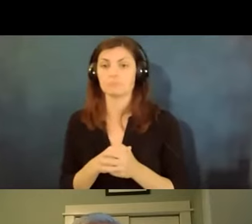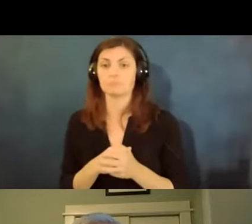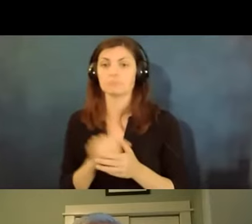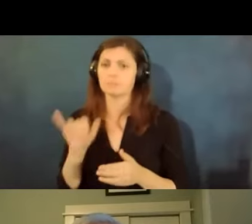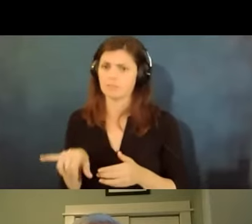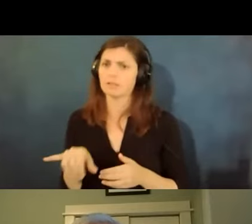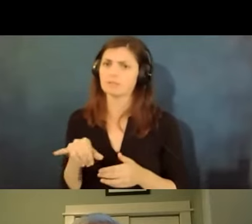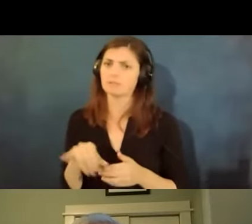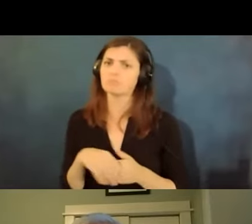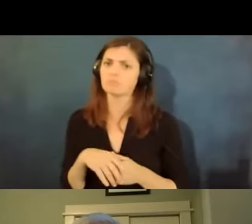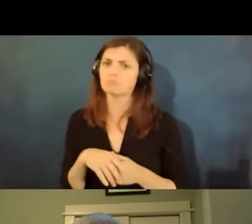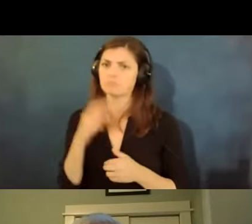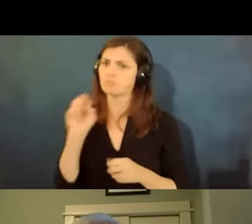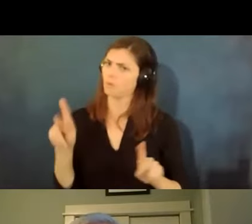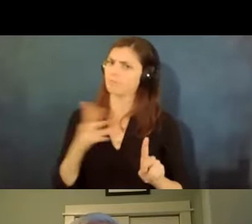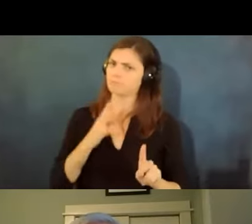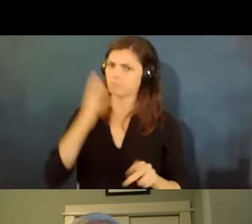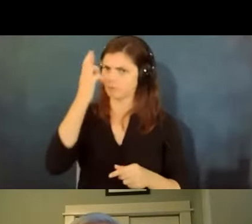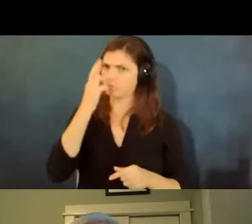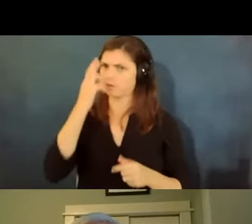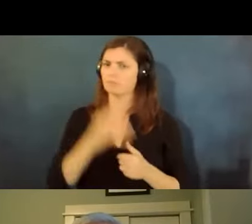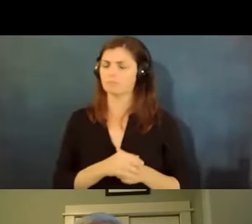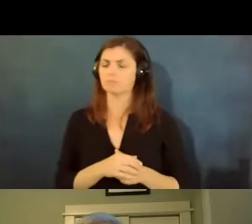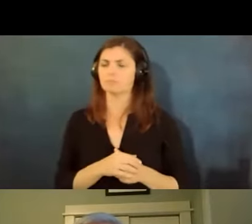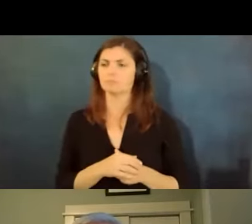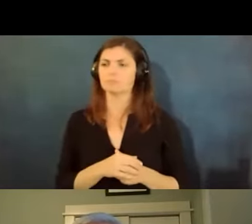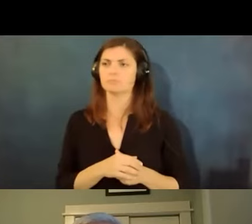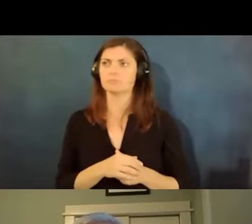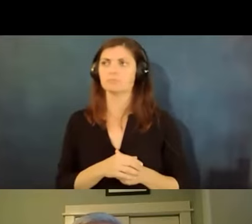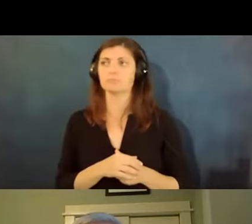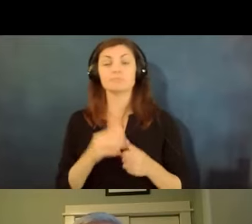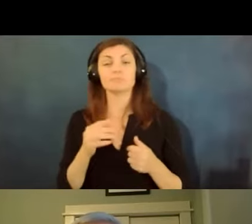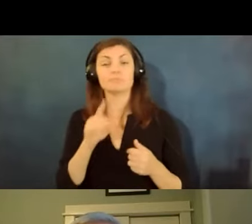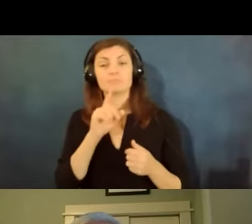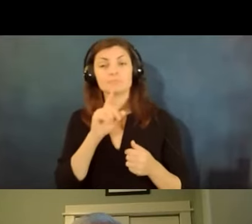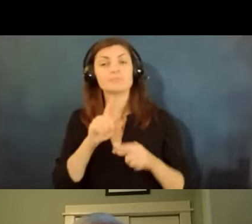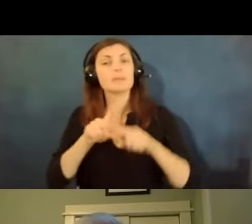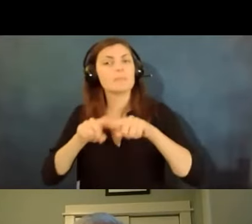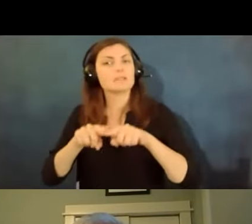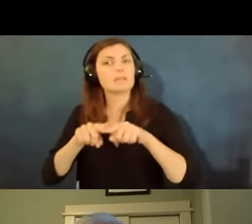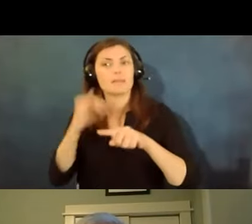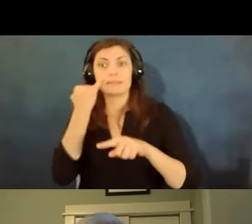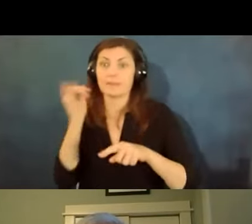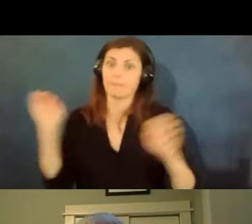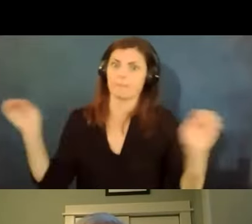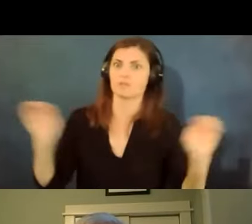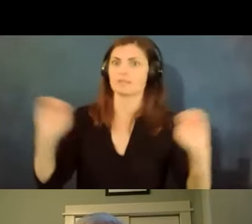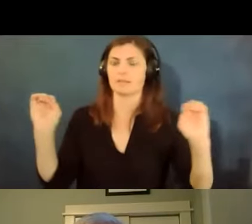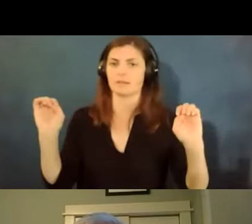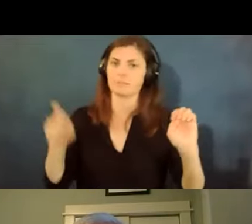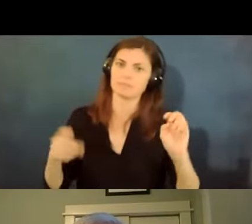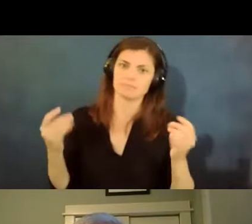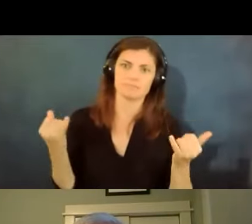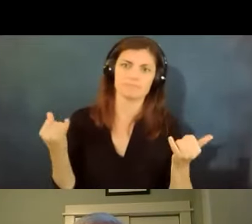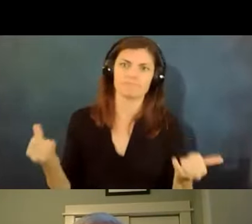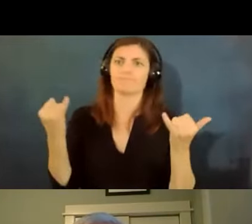going to be seen as okay it also depends on how much of an emergency this is so um if you know if